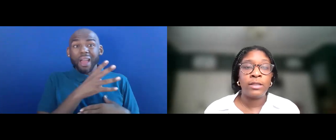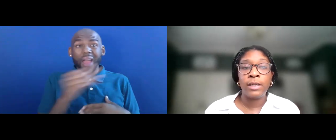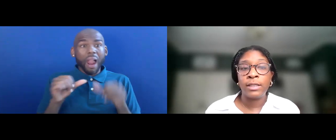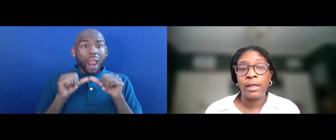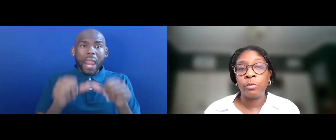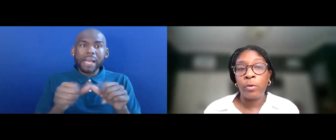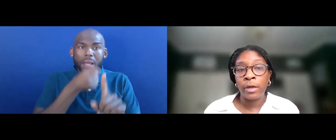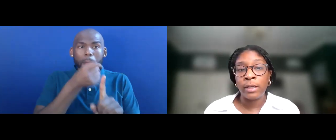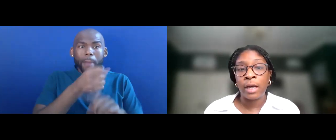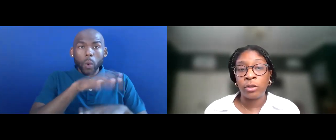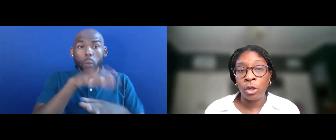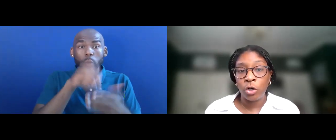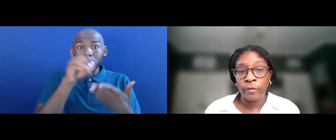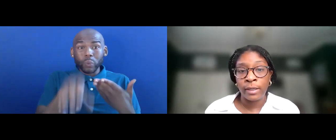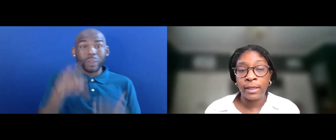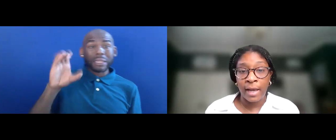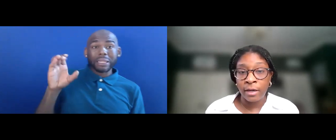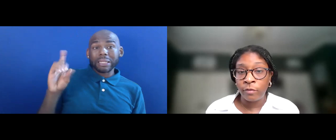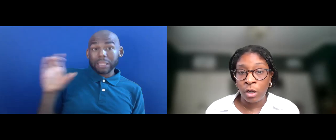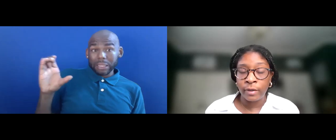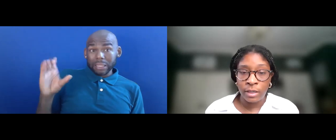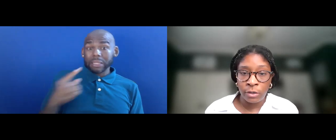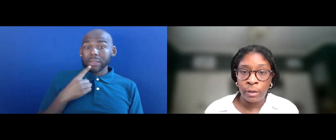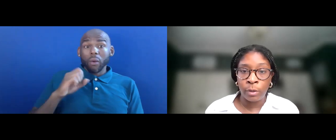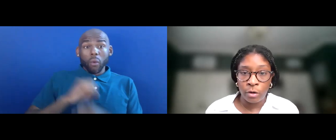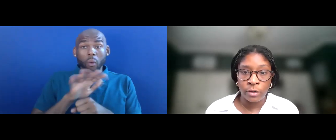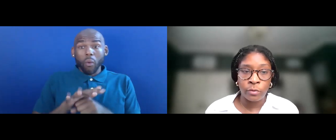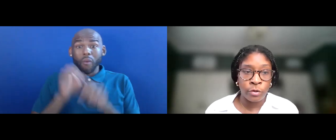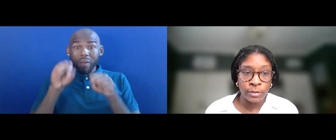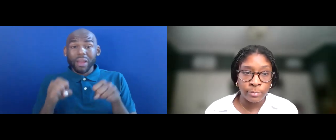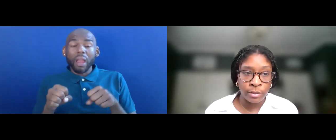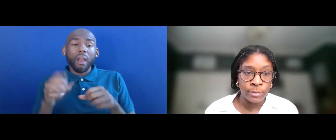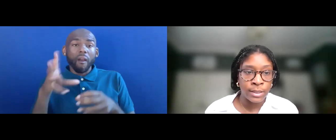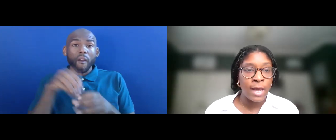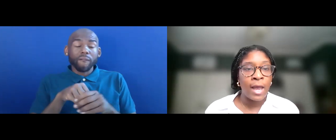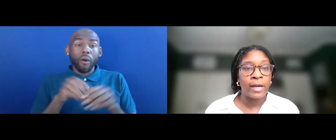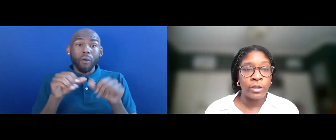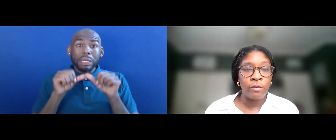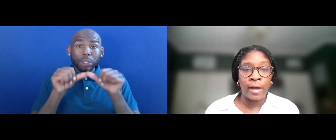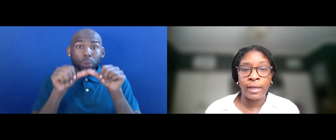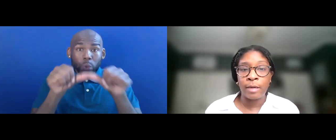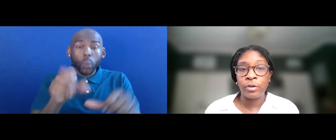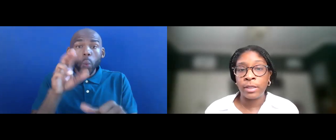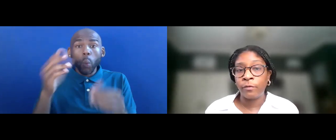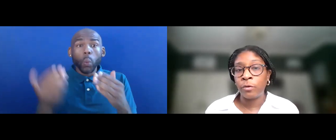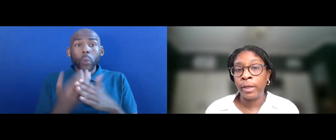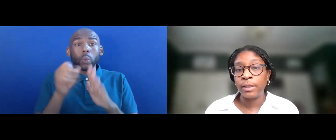THE CDC HAS REPORTED THAT LONG COVID CAN INVOLVE RECURRING OR CONTINUED SYMPTOMS AND CLINICAL FINDINGS THAT PERSIST FOR